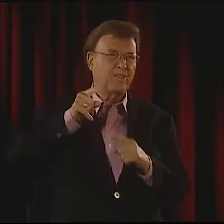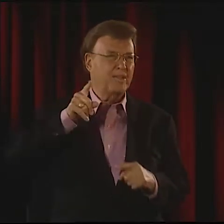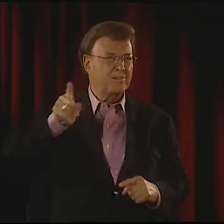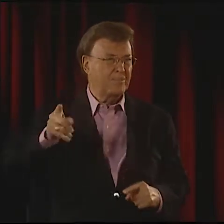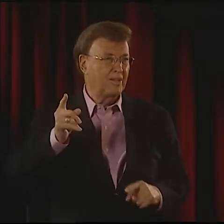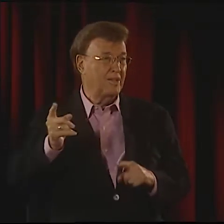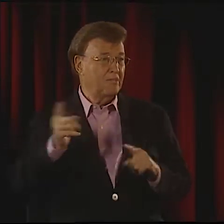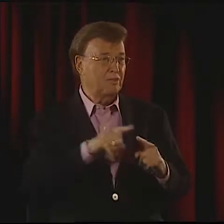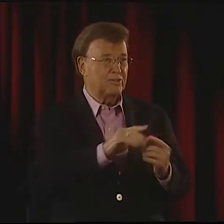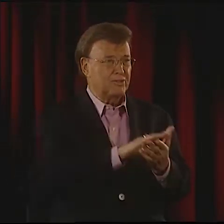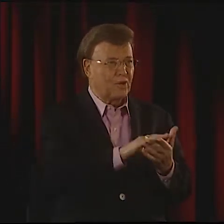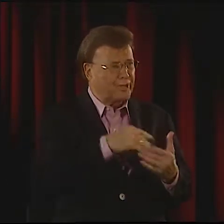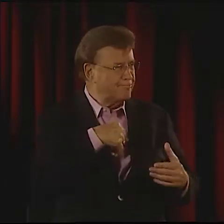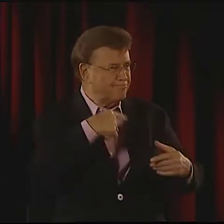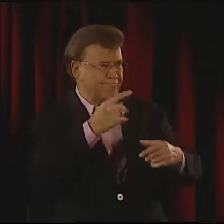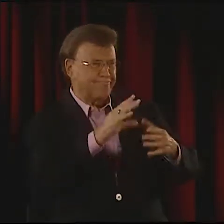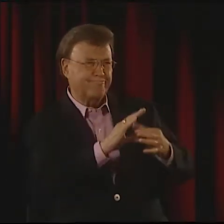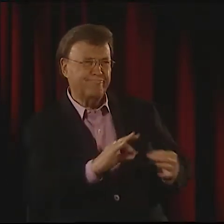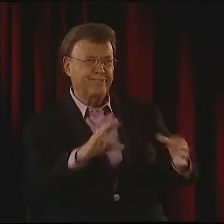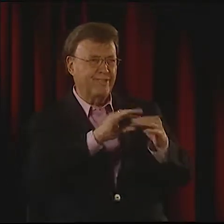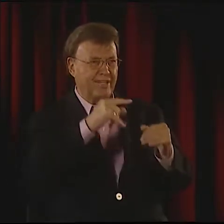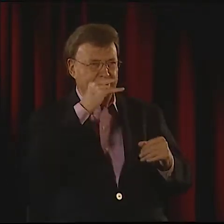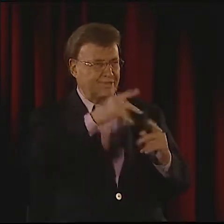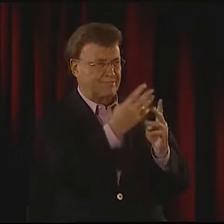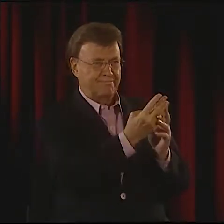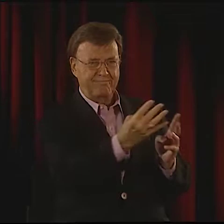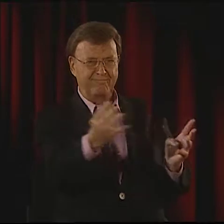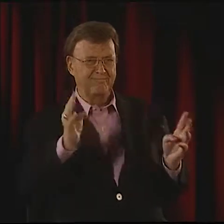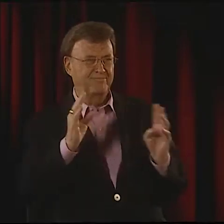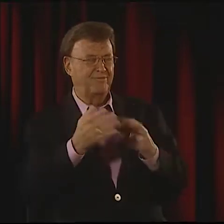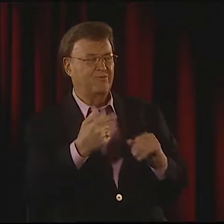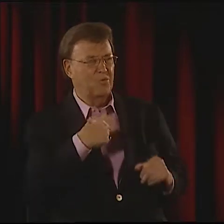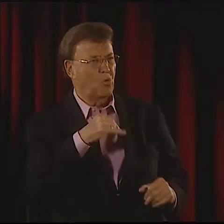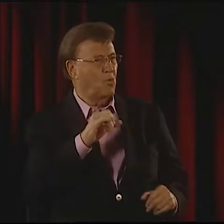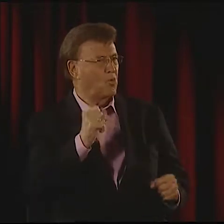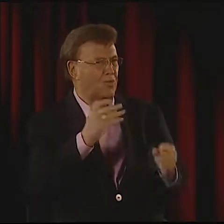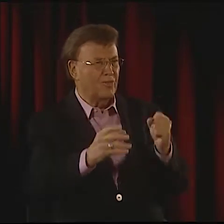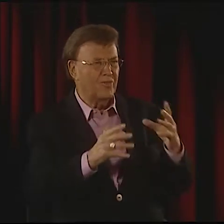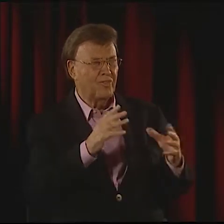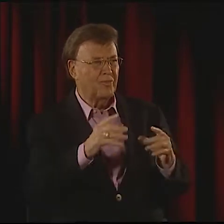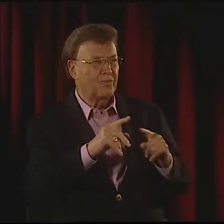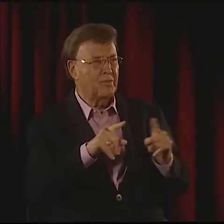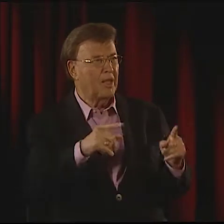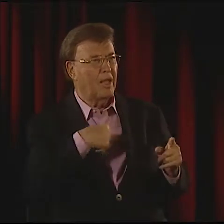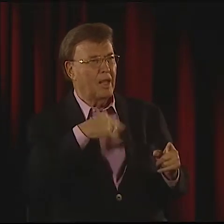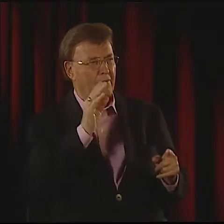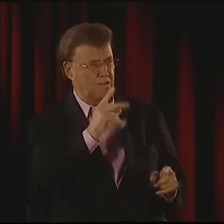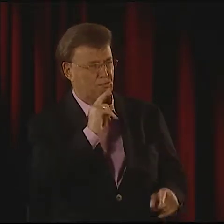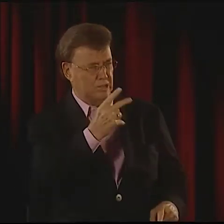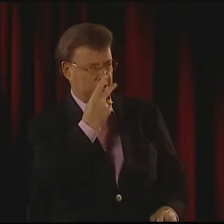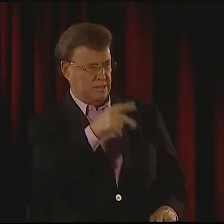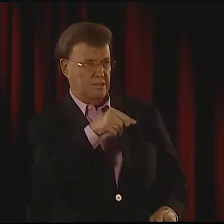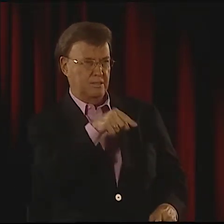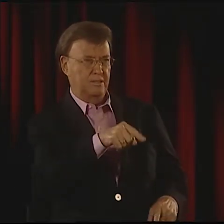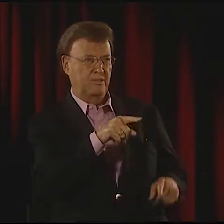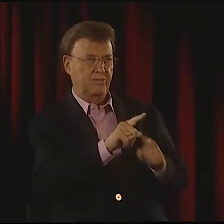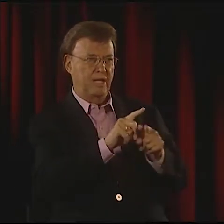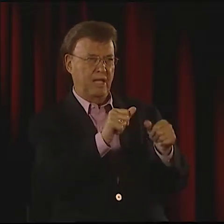MY FATHER, OF COURSE, WAS QUITE AN ACCOMPLISHED STORYTELLER, AND I PICKED UP SO MANY TIPS FROM HIM. YOU KNOW, WE WOULD SIT AROUND IN SCHOOL.